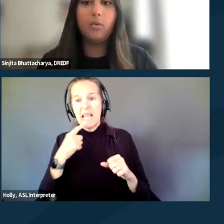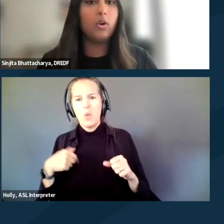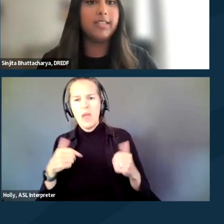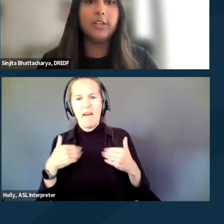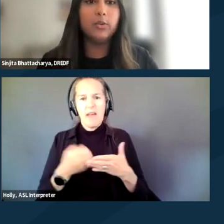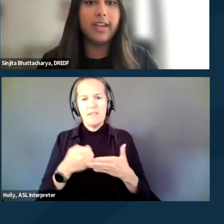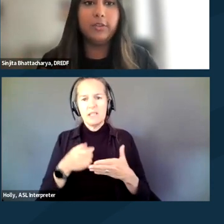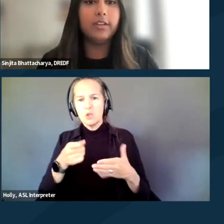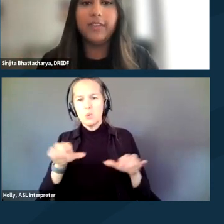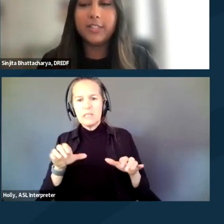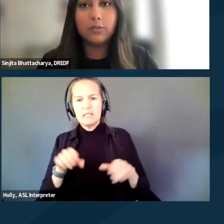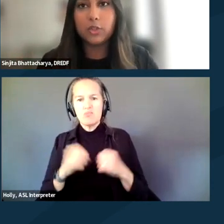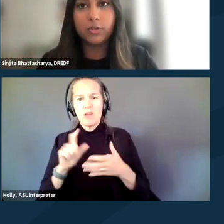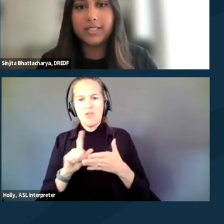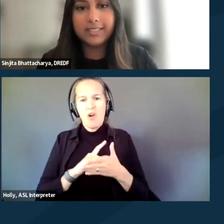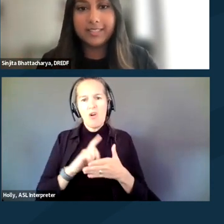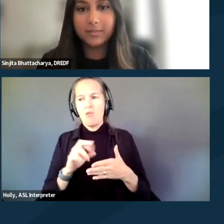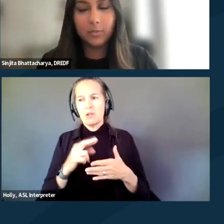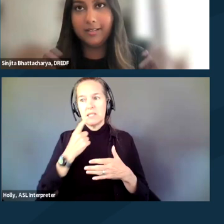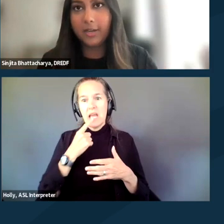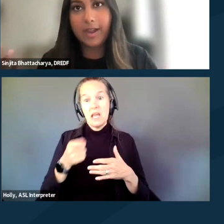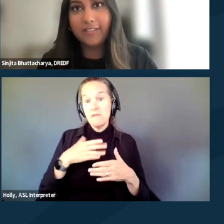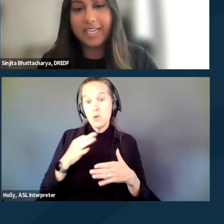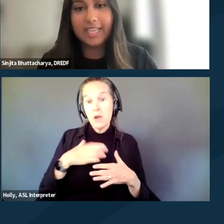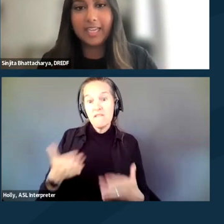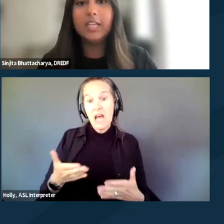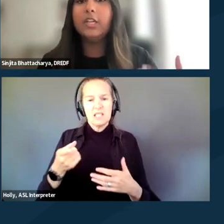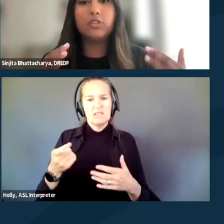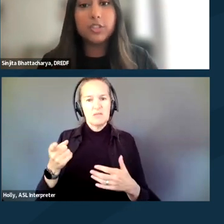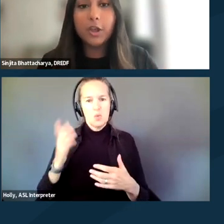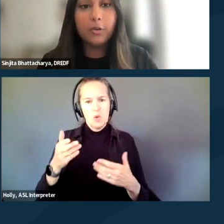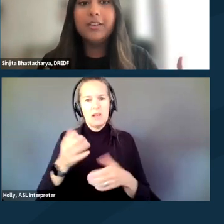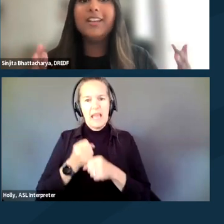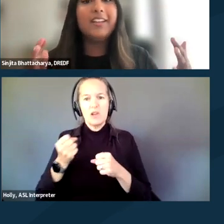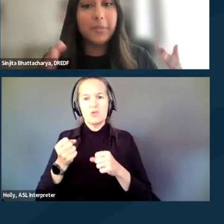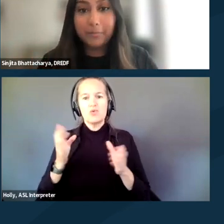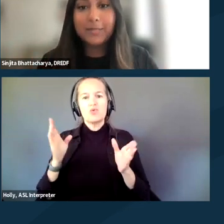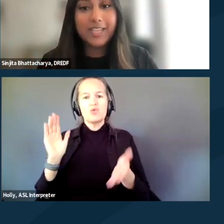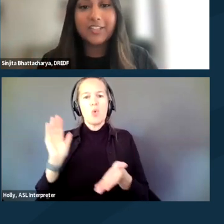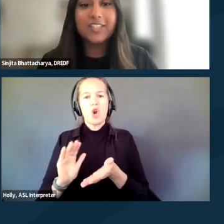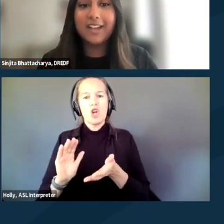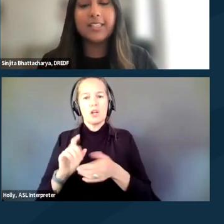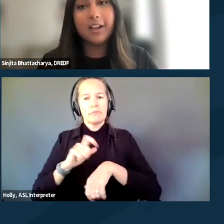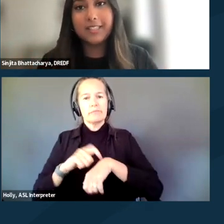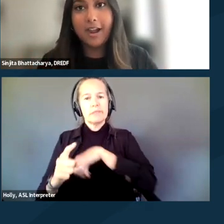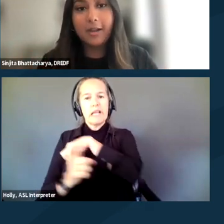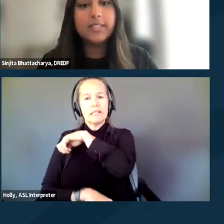or tell you that if you confess you have a shorter sentence when they don't have anything. So just know the best protection is not to talk to cops